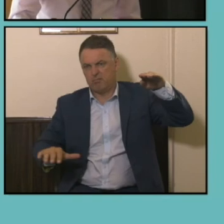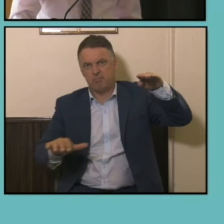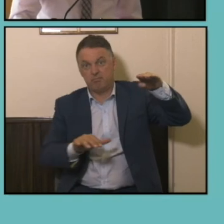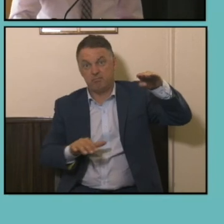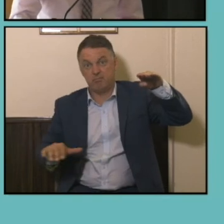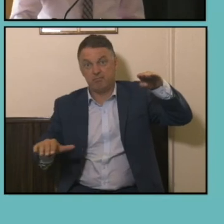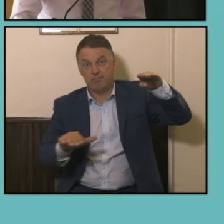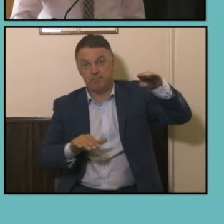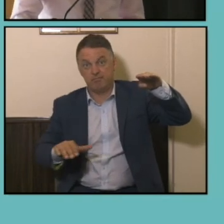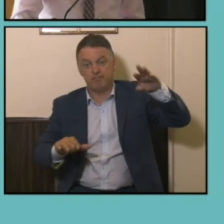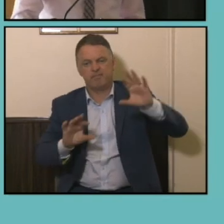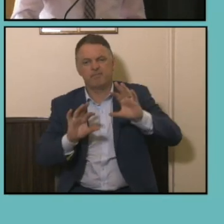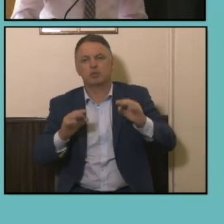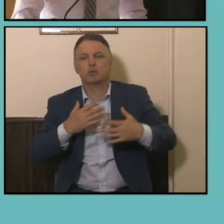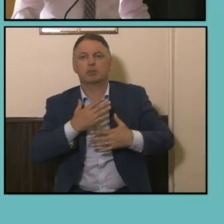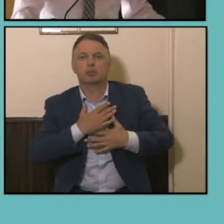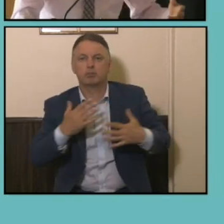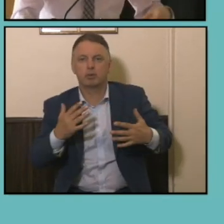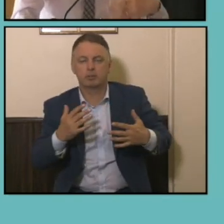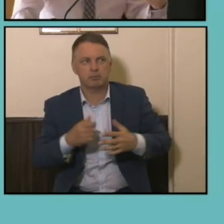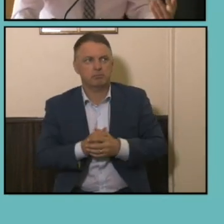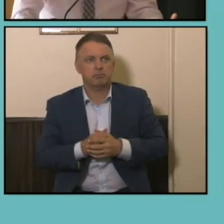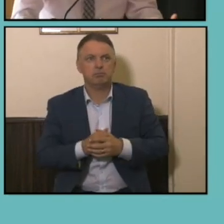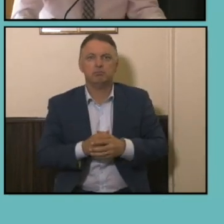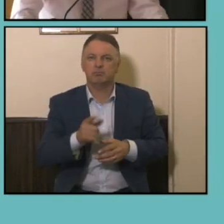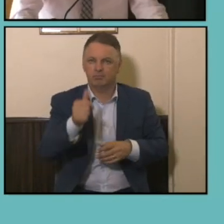that's quite unsurprising I think when we know about some of the wages the